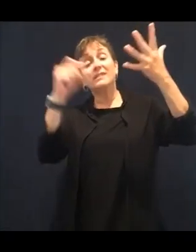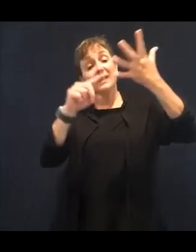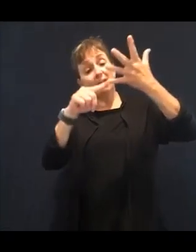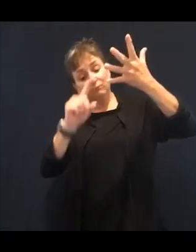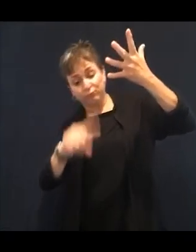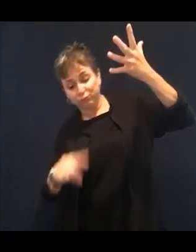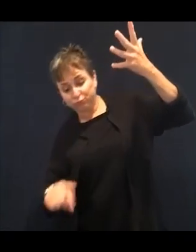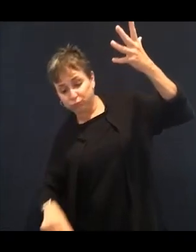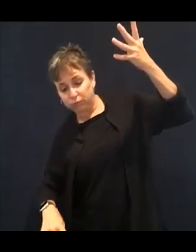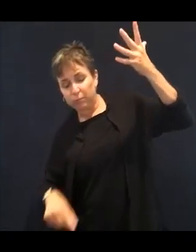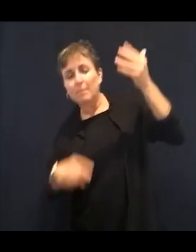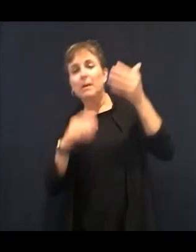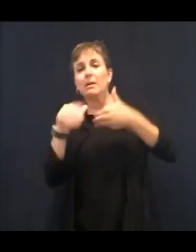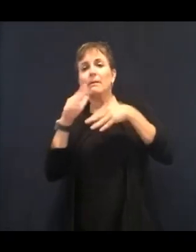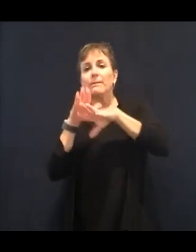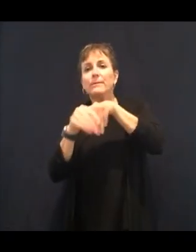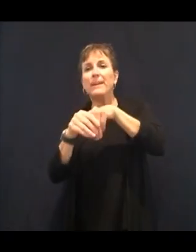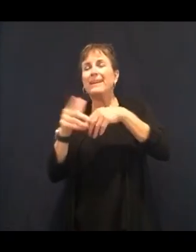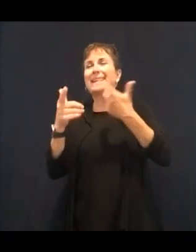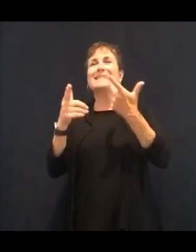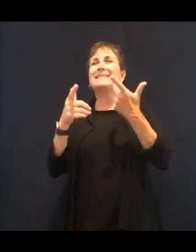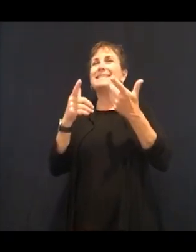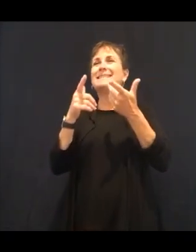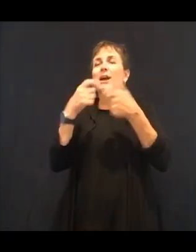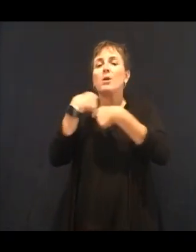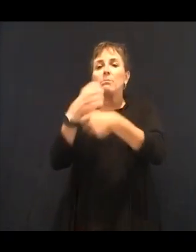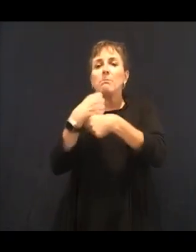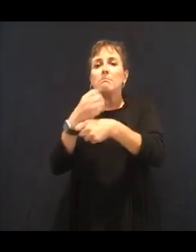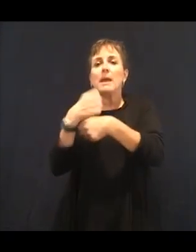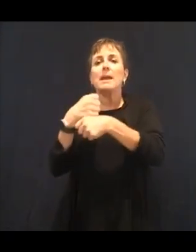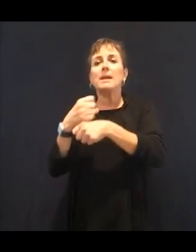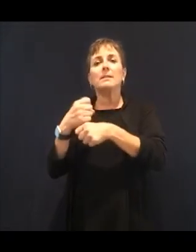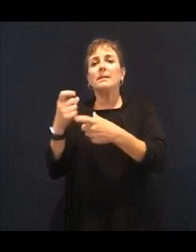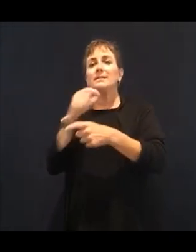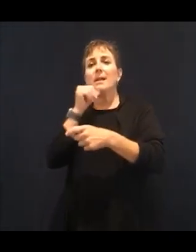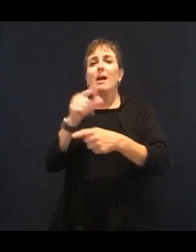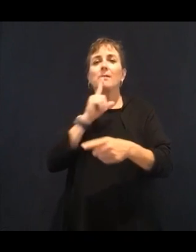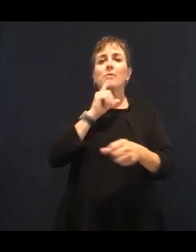resonates as chemicals in the gut lining of our stomach. Then send signals to